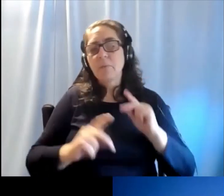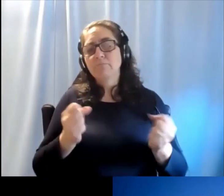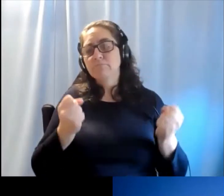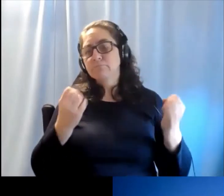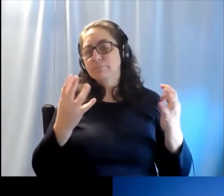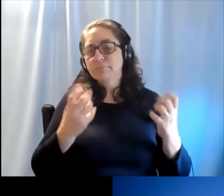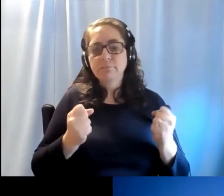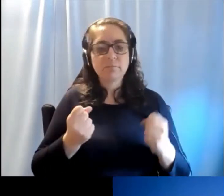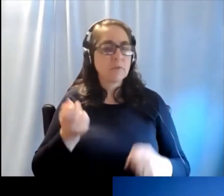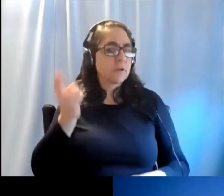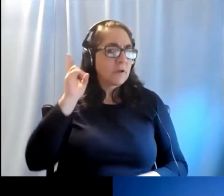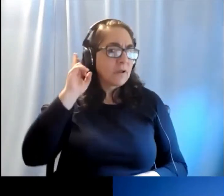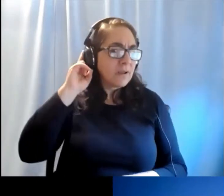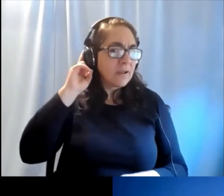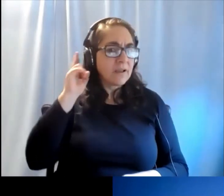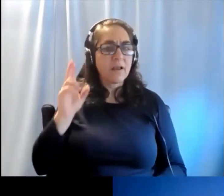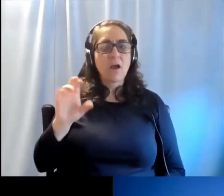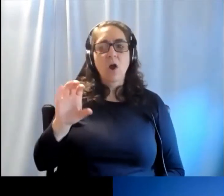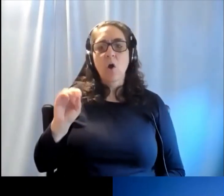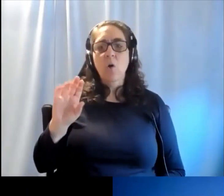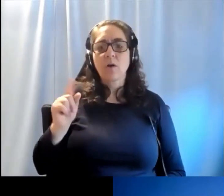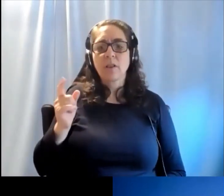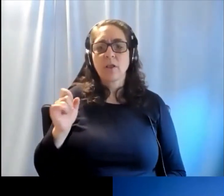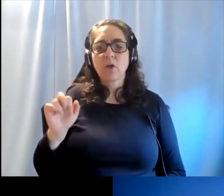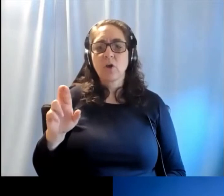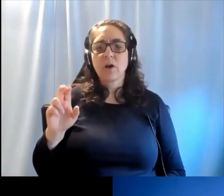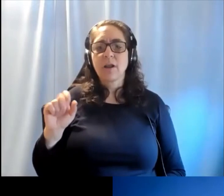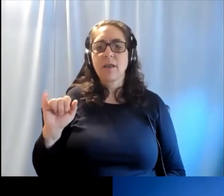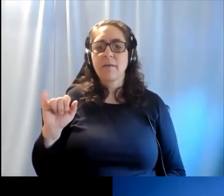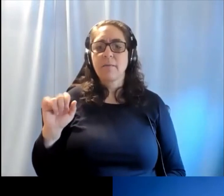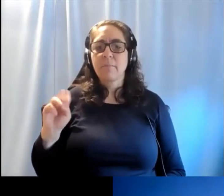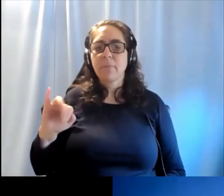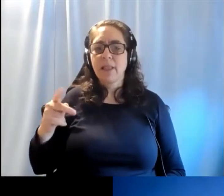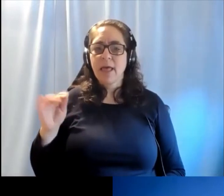People can use sign language and they can use cochlear implants and we do have interventions.